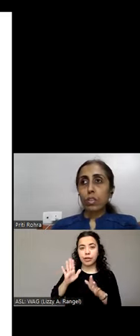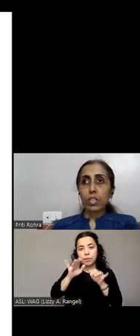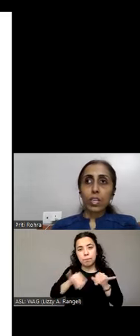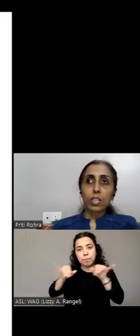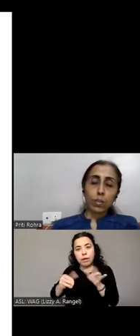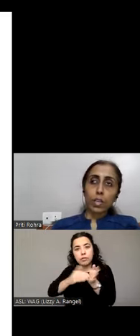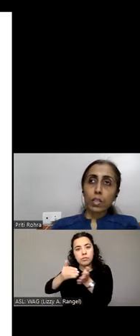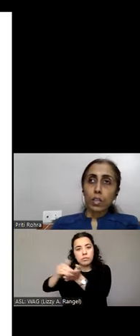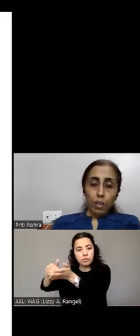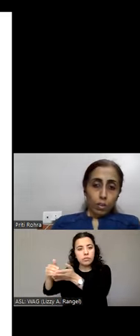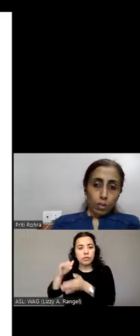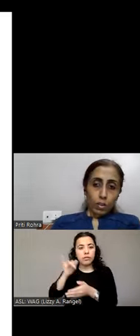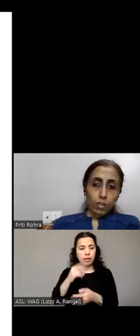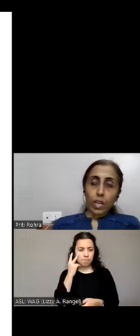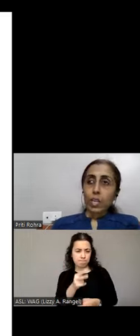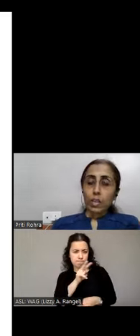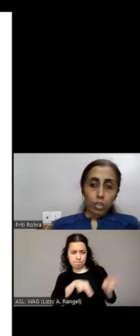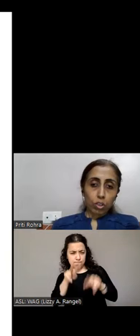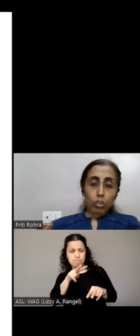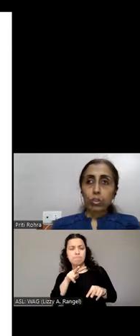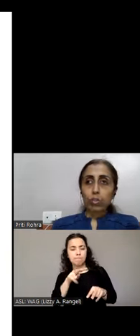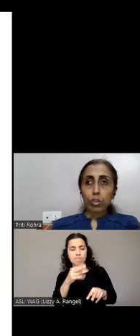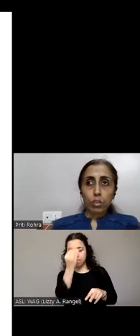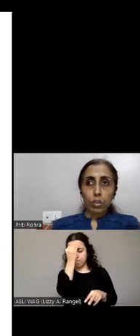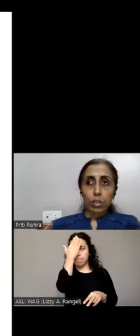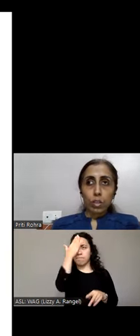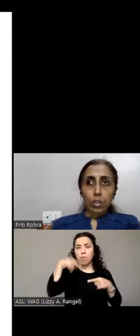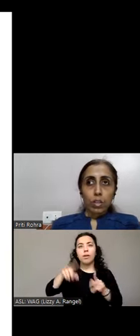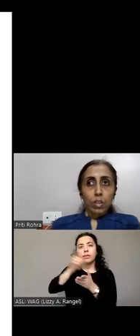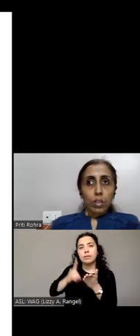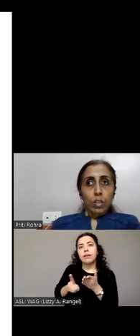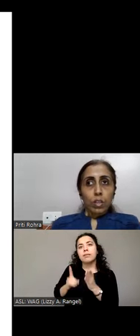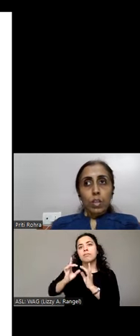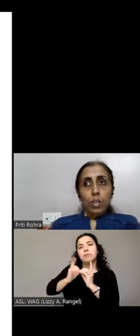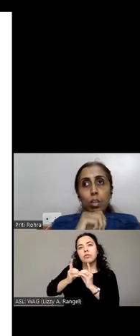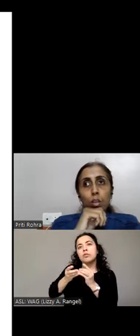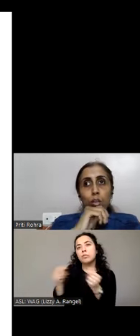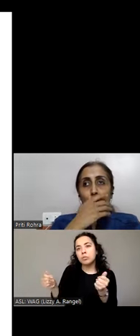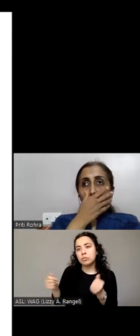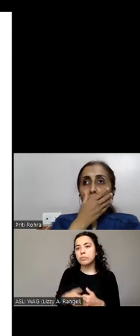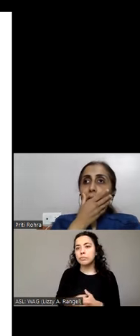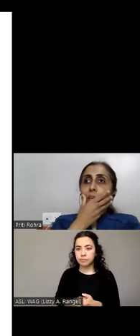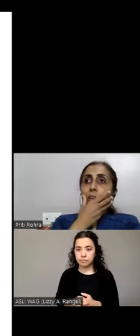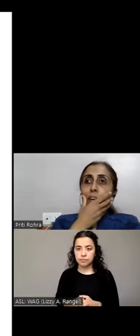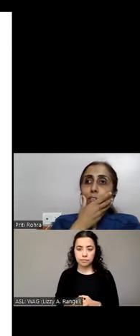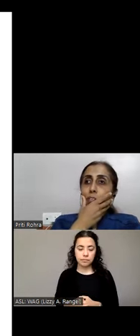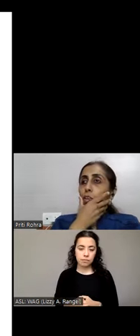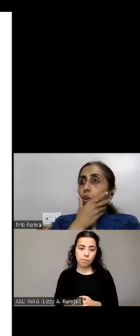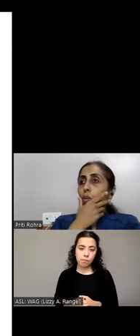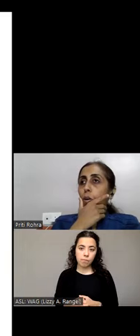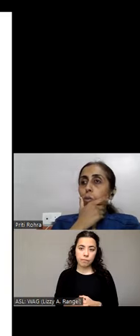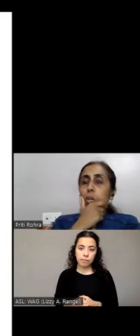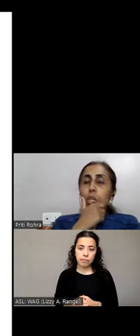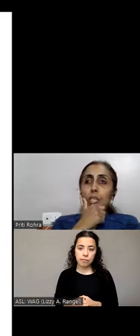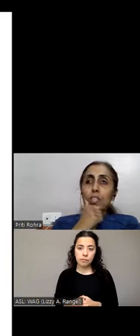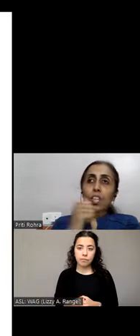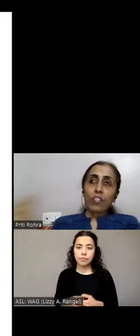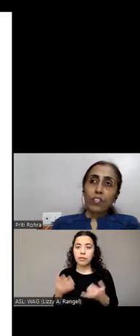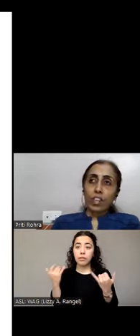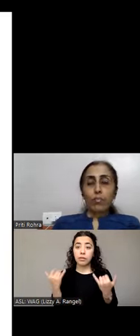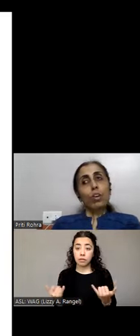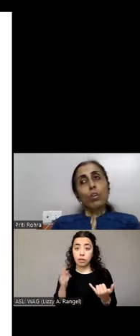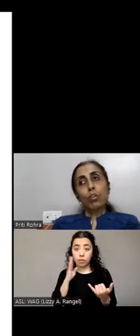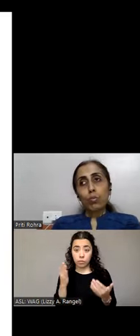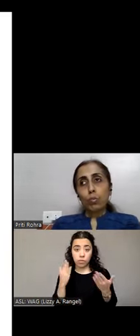insights while designing digital solutions. So now we will talk about the stuff that we all do